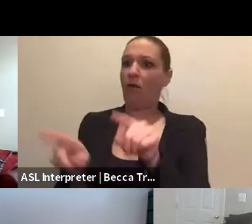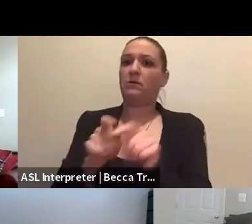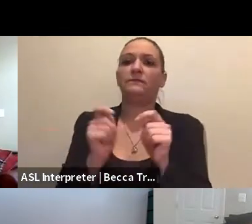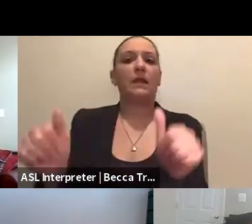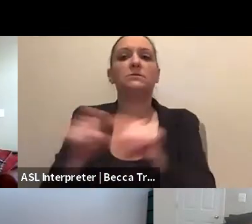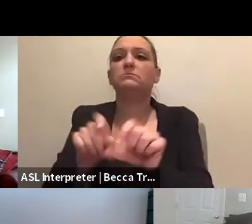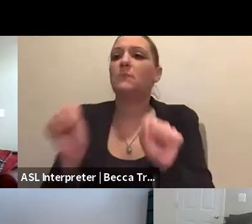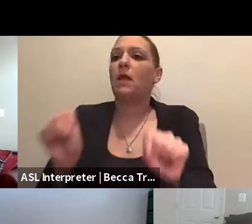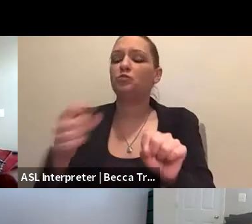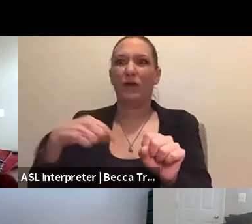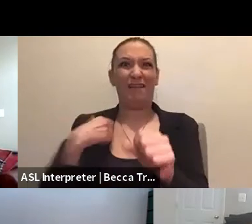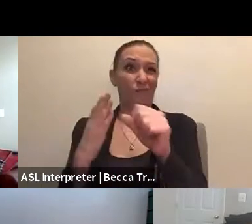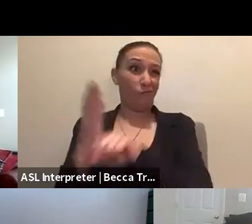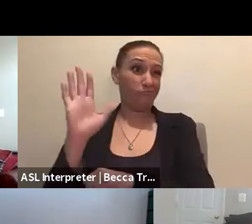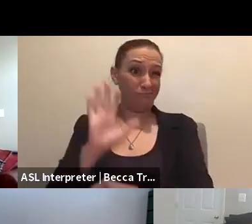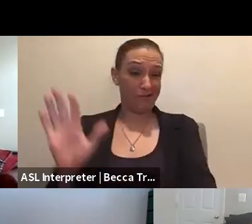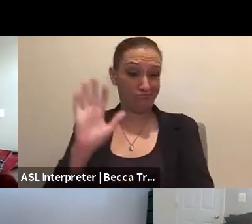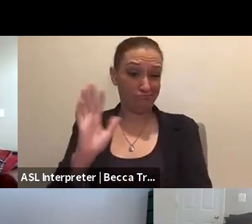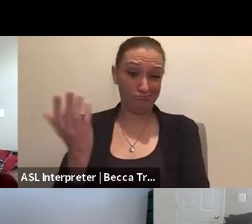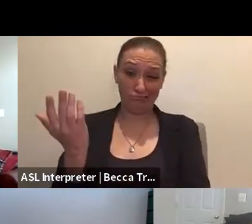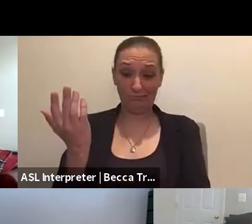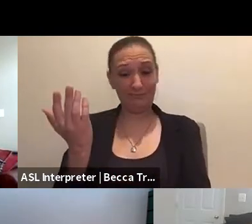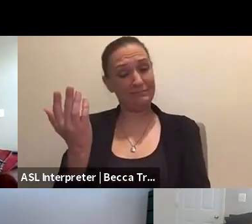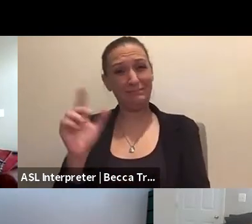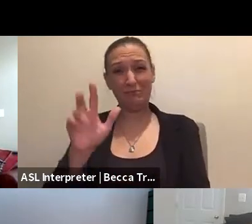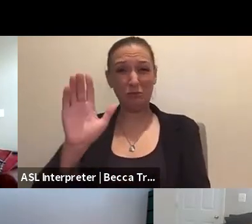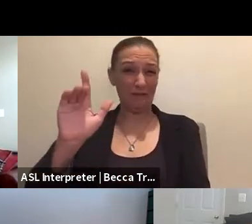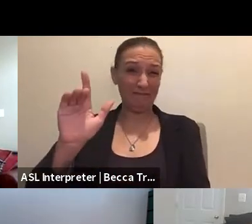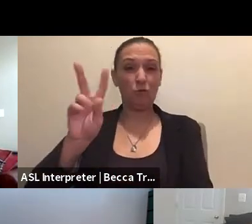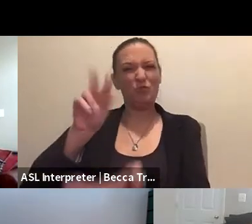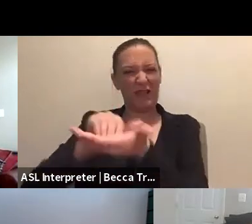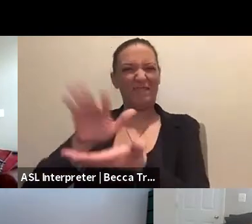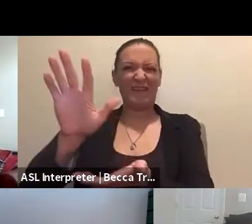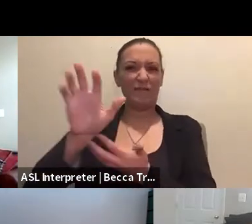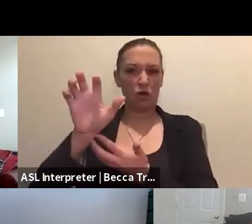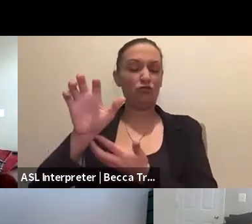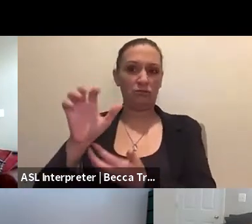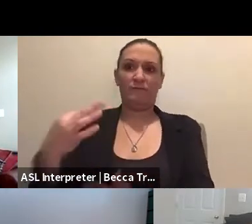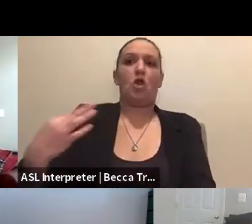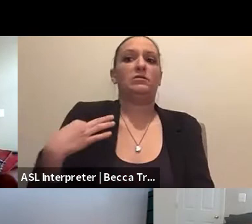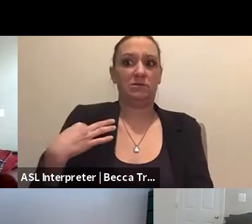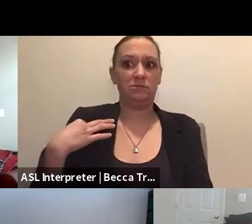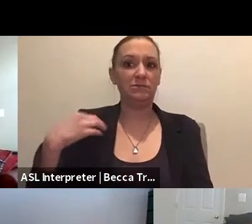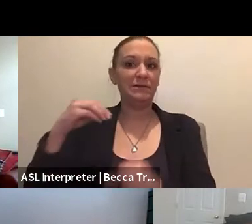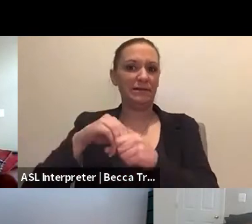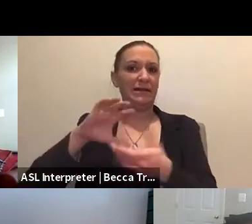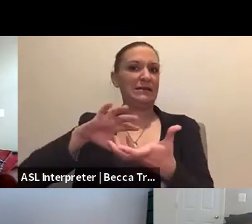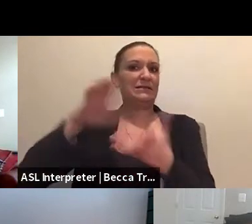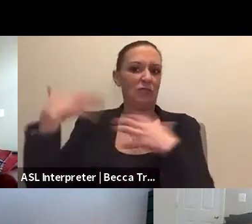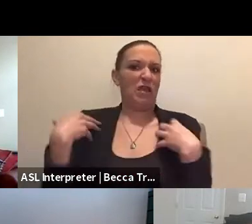We have over about 2,500 volunteers in Disaster Health Services